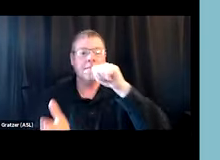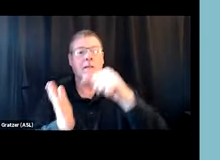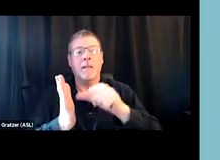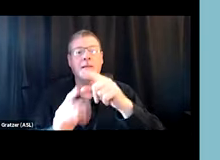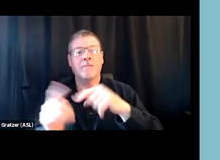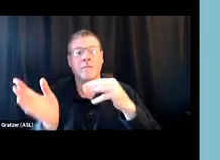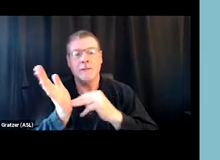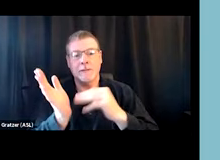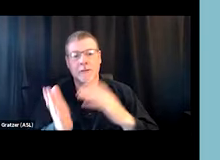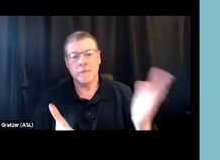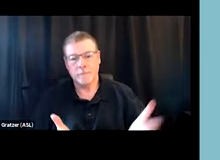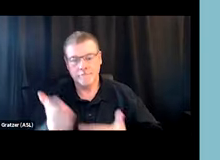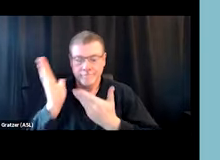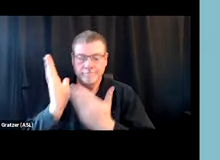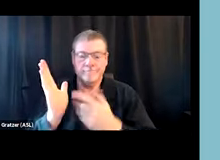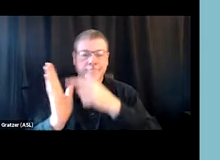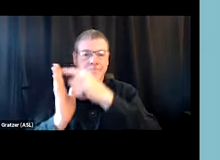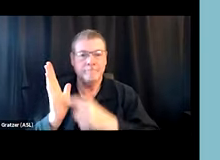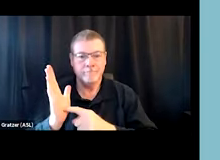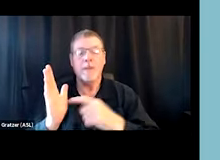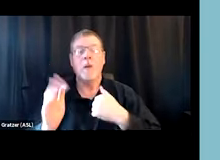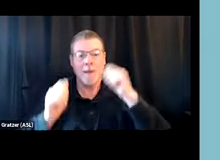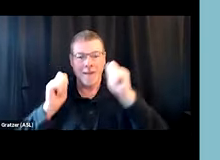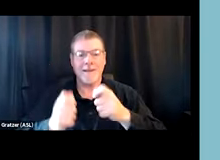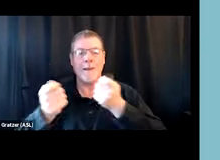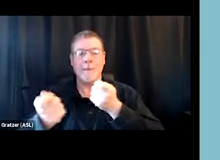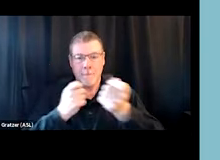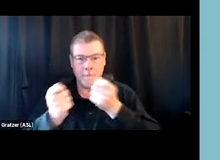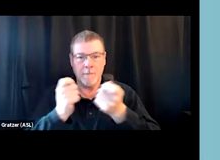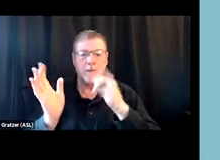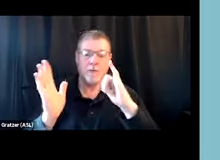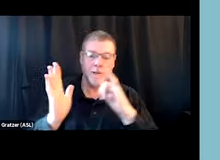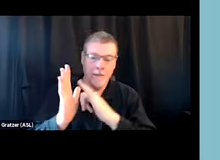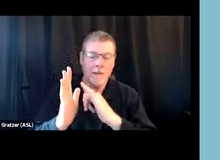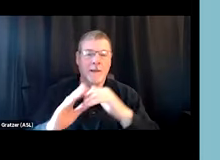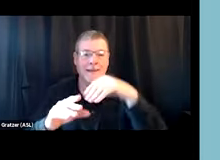that says we're able to manage this chronic medical condition on our inpatient unit."